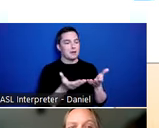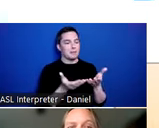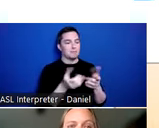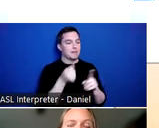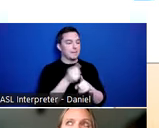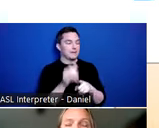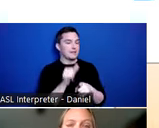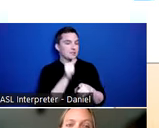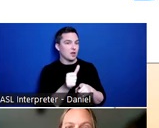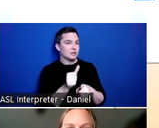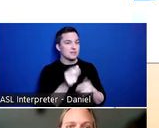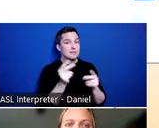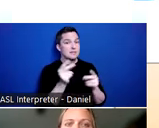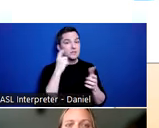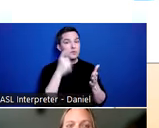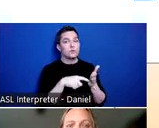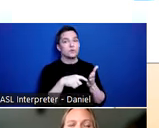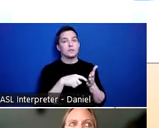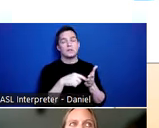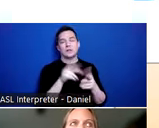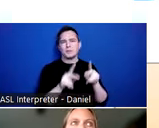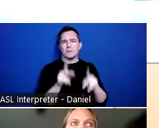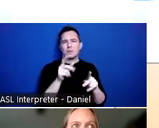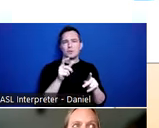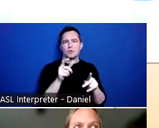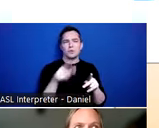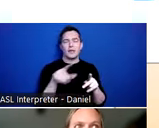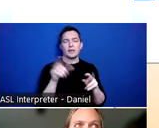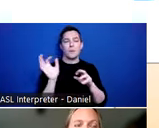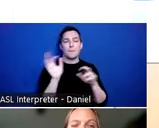are not immediately noticeable, people will then return to their daily lives